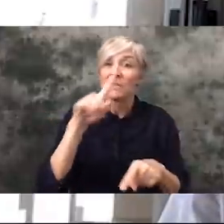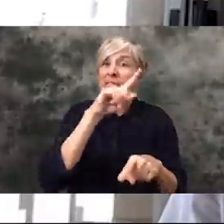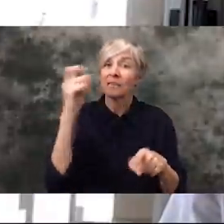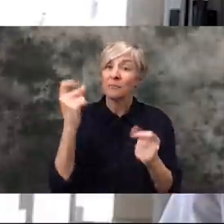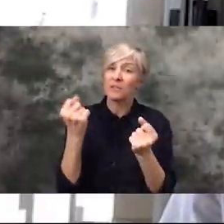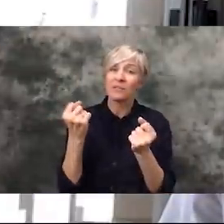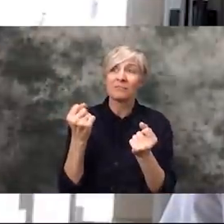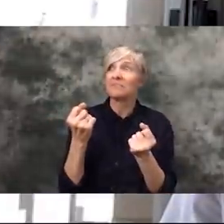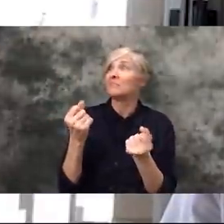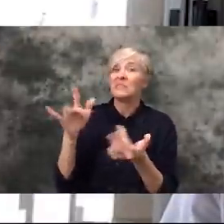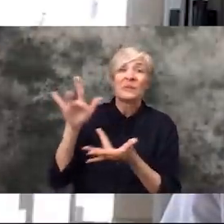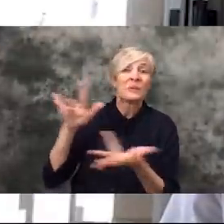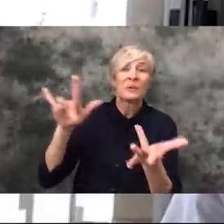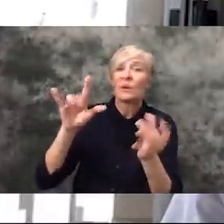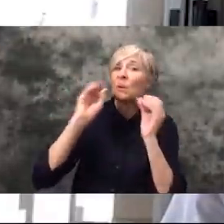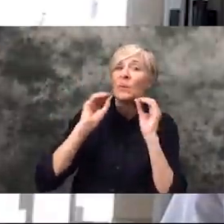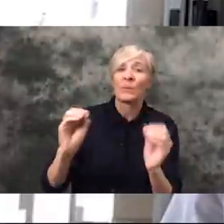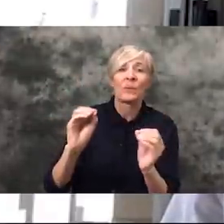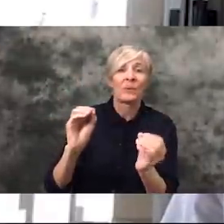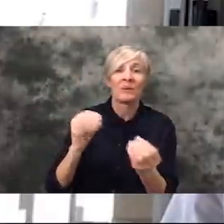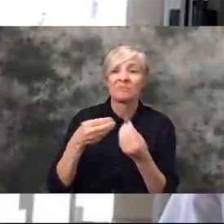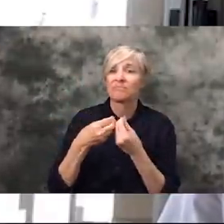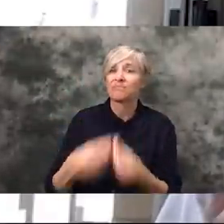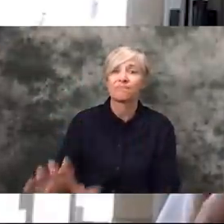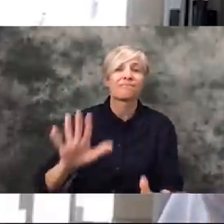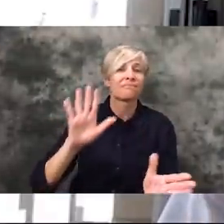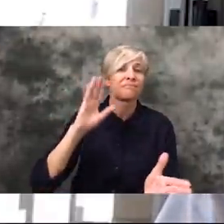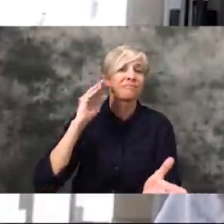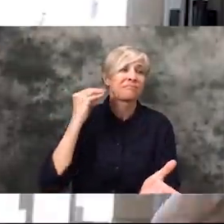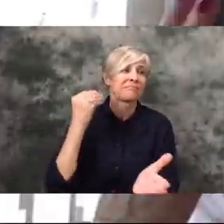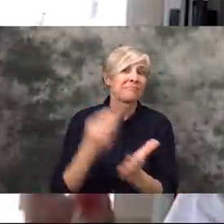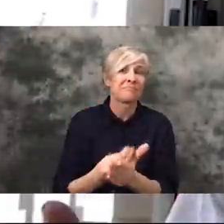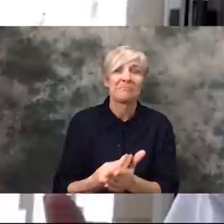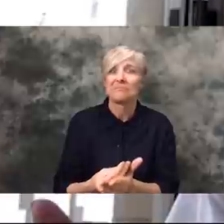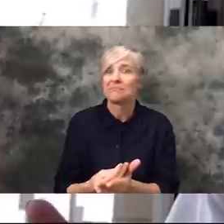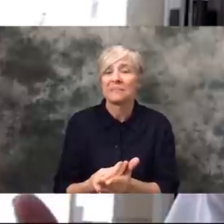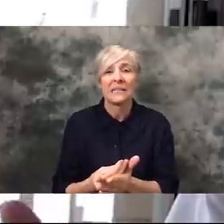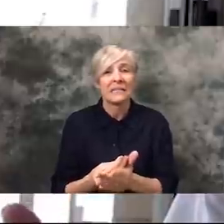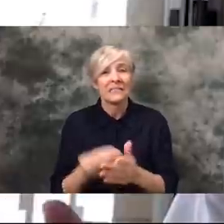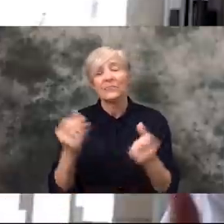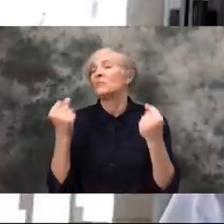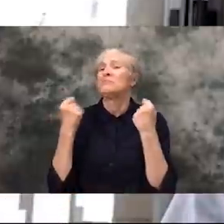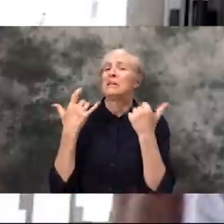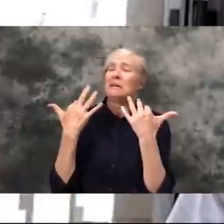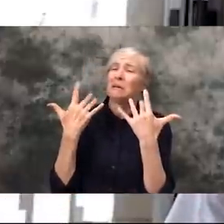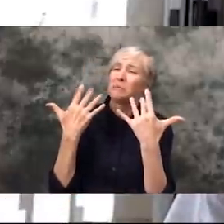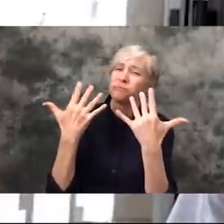written off basically. And so I feel like we just came through a massive tragedy.